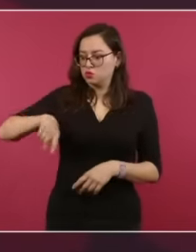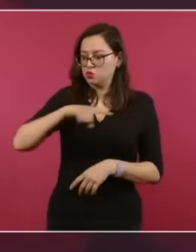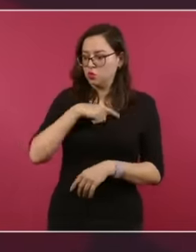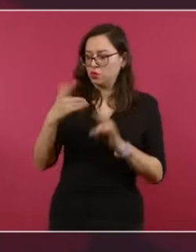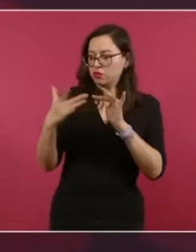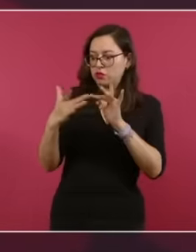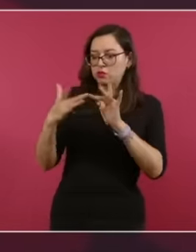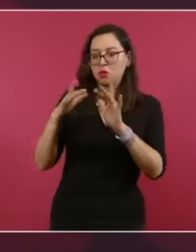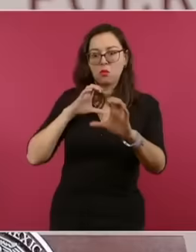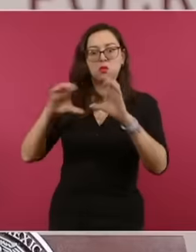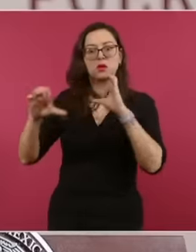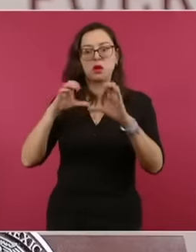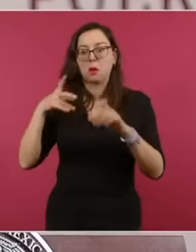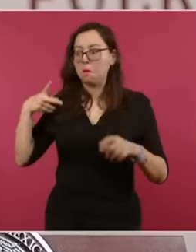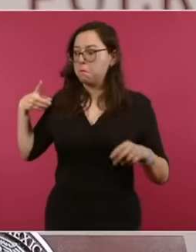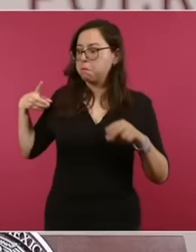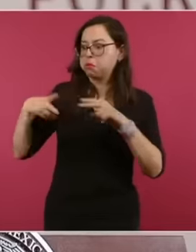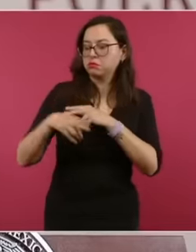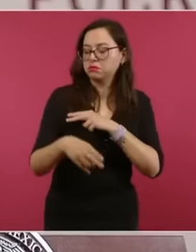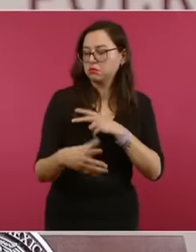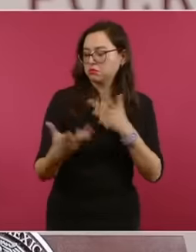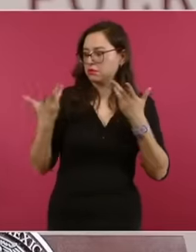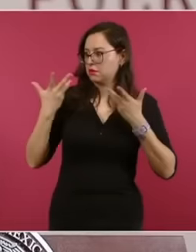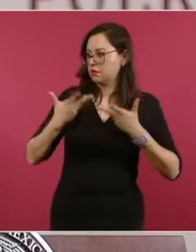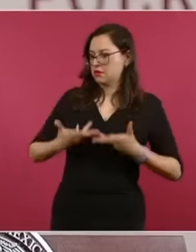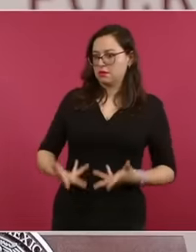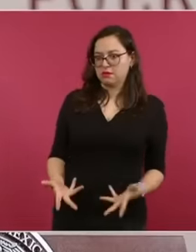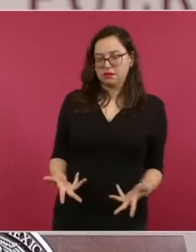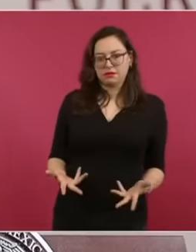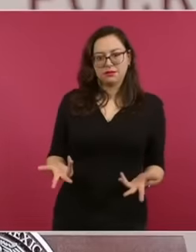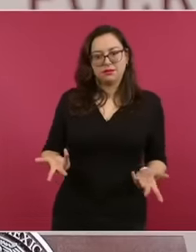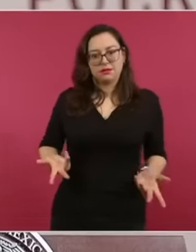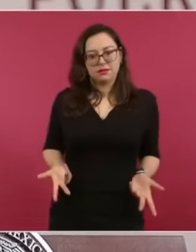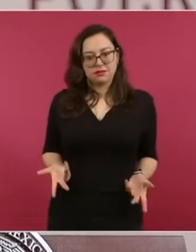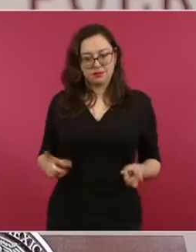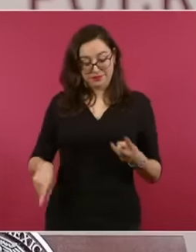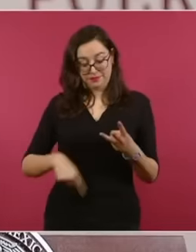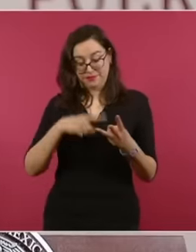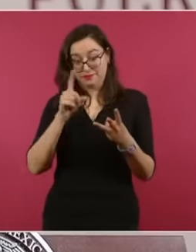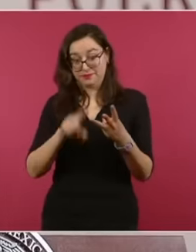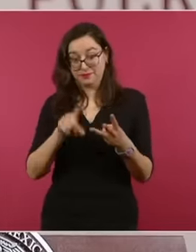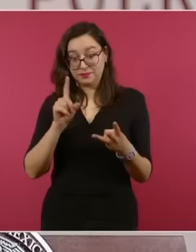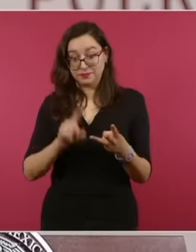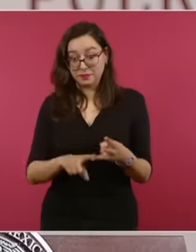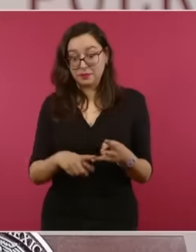Vienna convention on diplomatic relations by frustrating and not allowing the diplomatic work of our